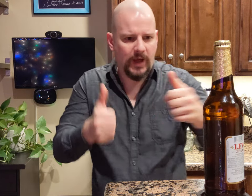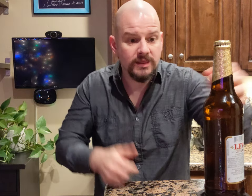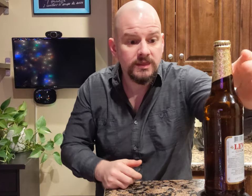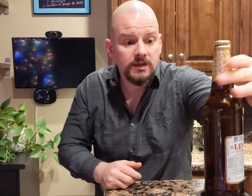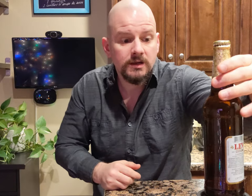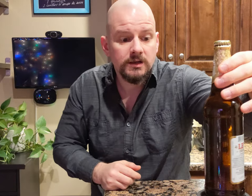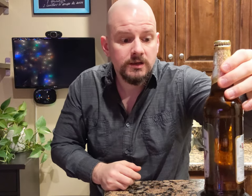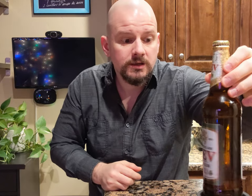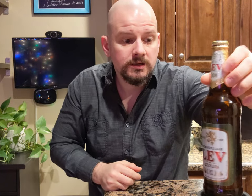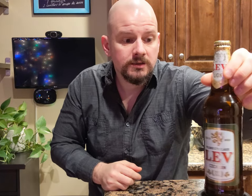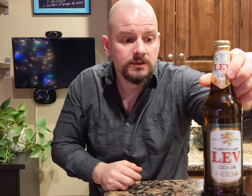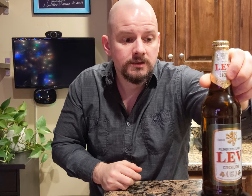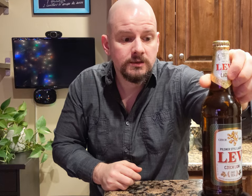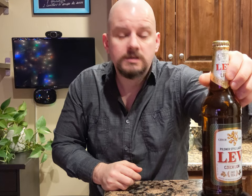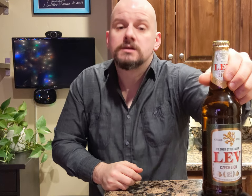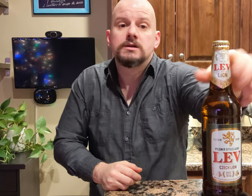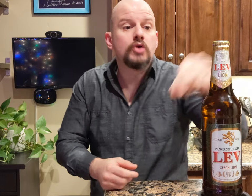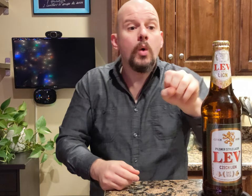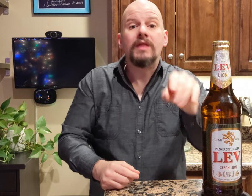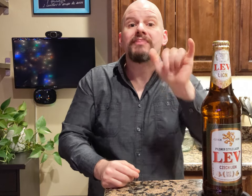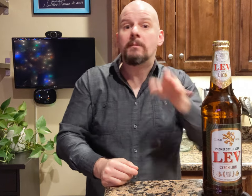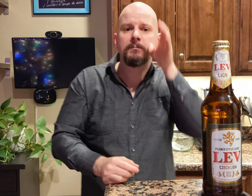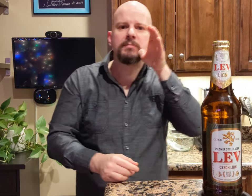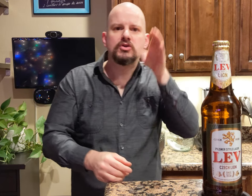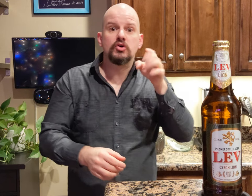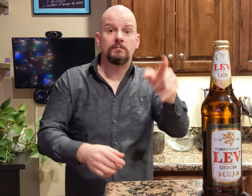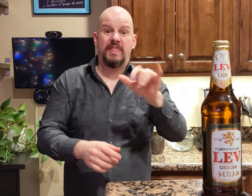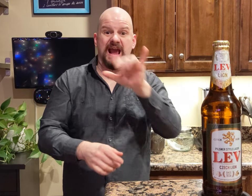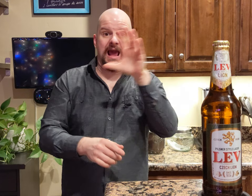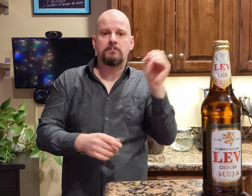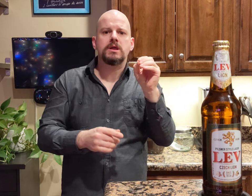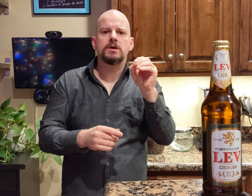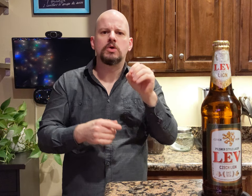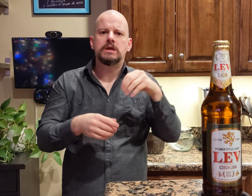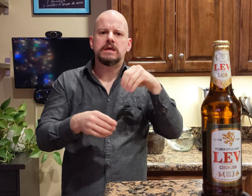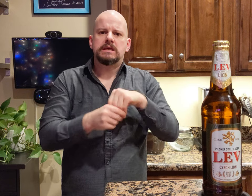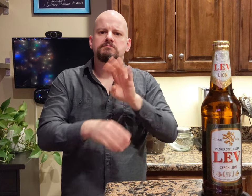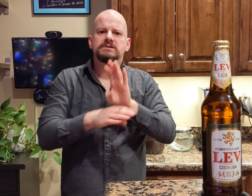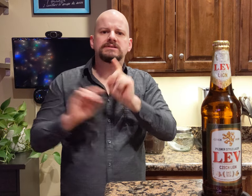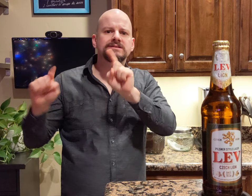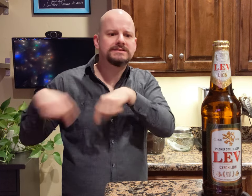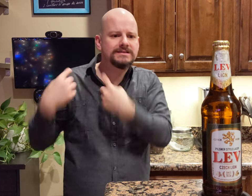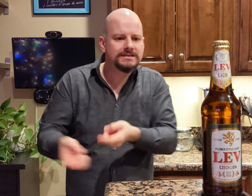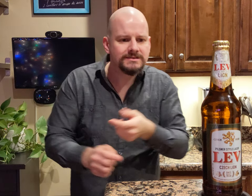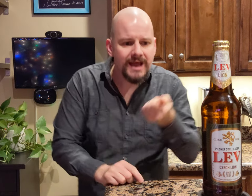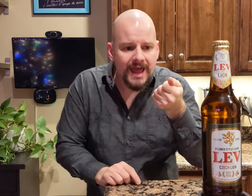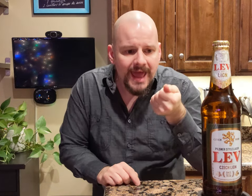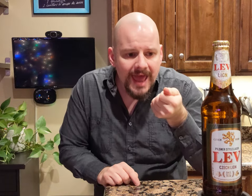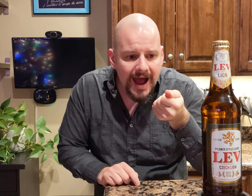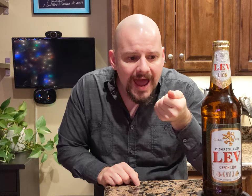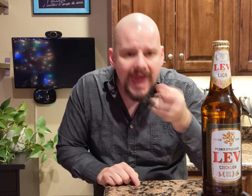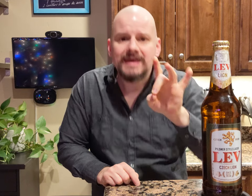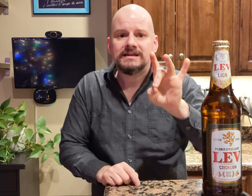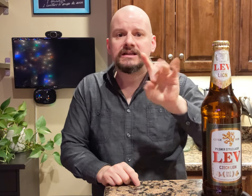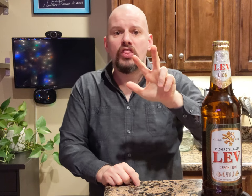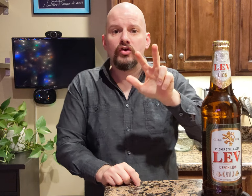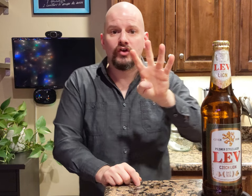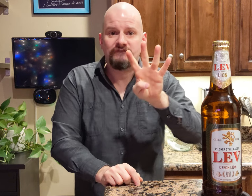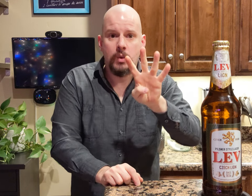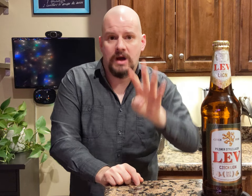The beer company has been in business since 1834.